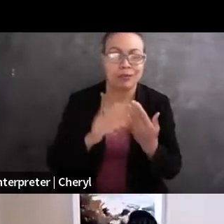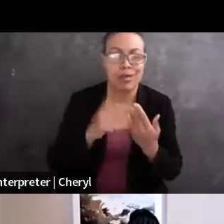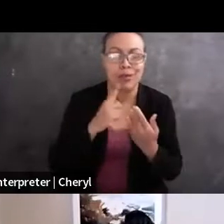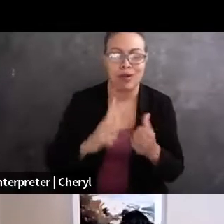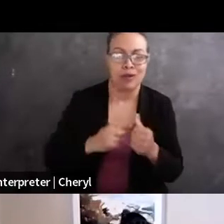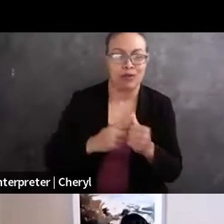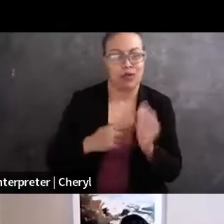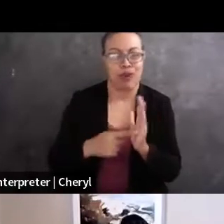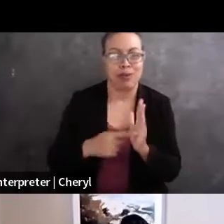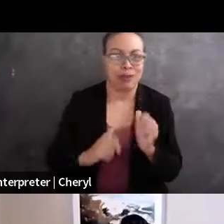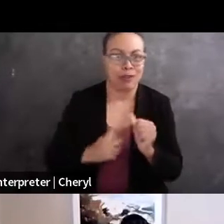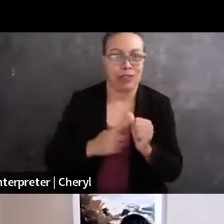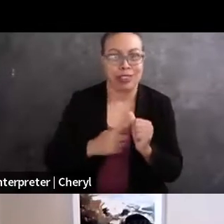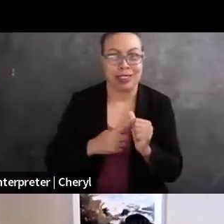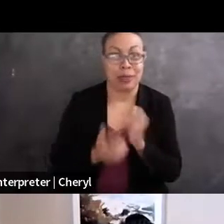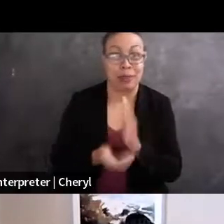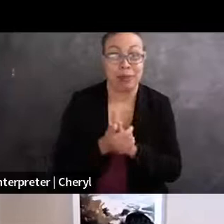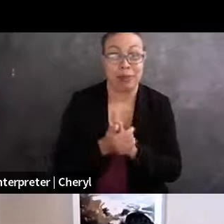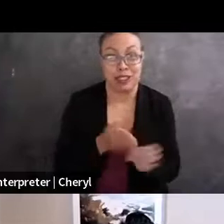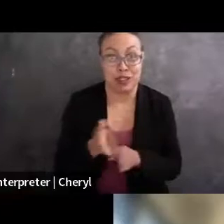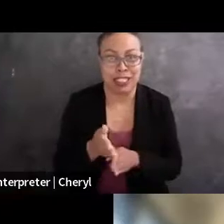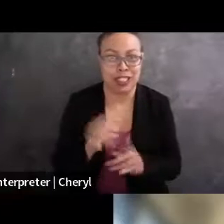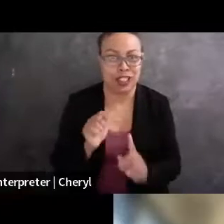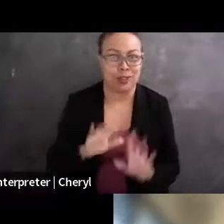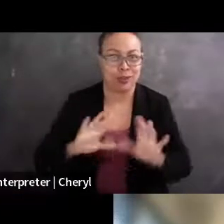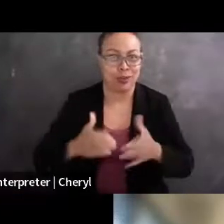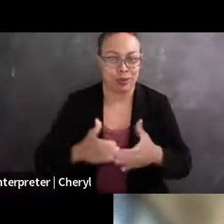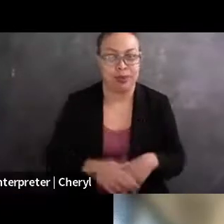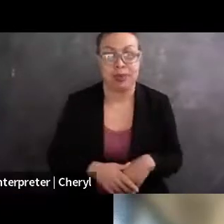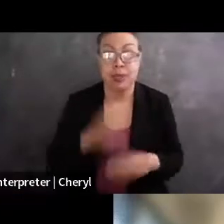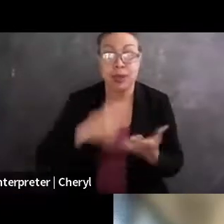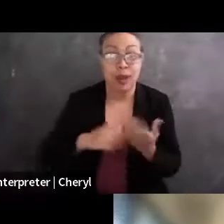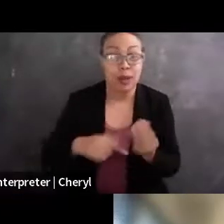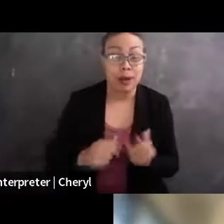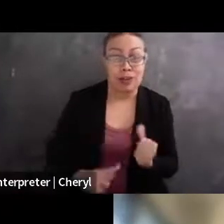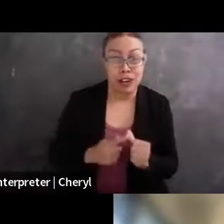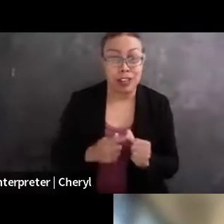on First Amendment careers. And to talk about First Amendment careers, we have this like incredible lineup